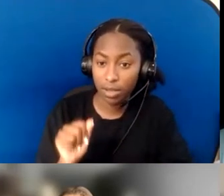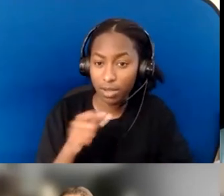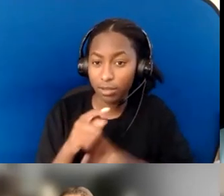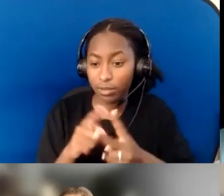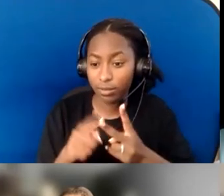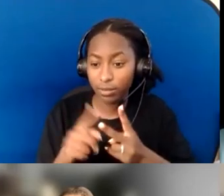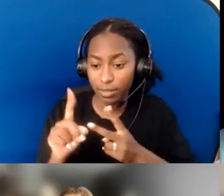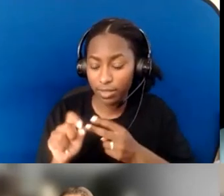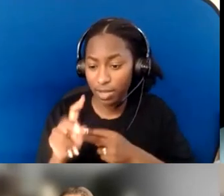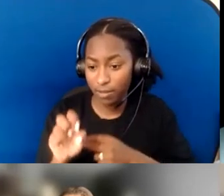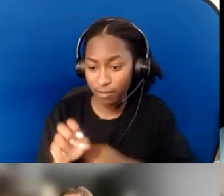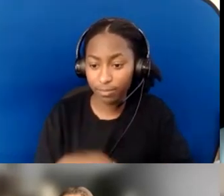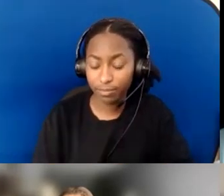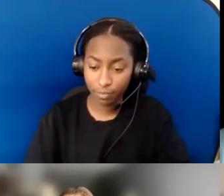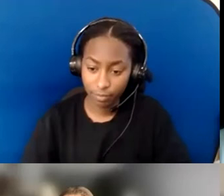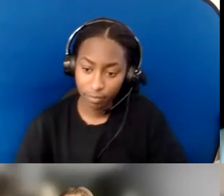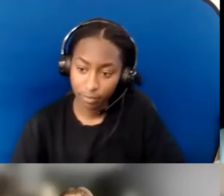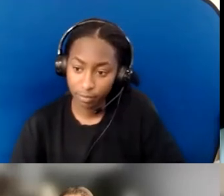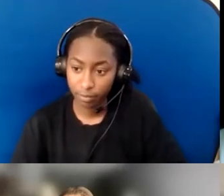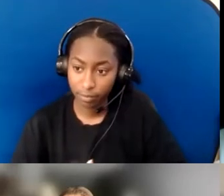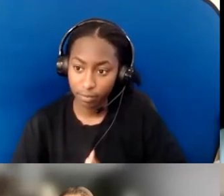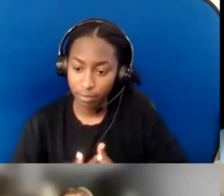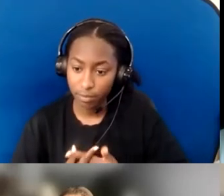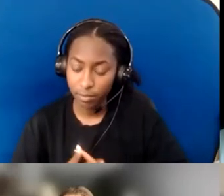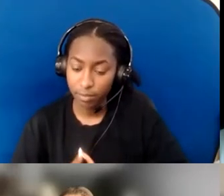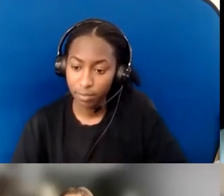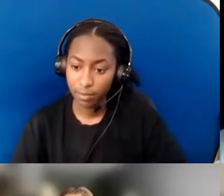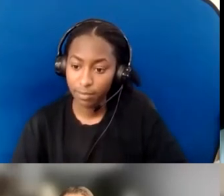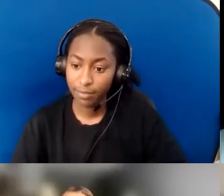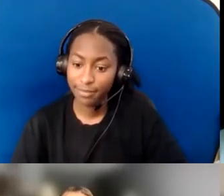I was gonna—forgive the pun— add my two cents